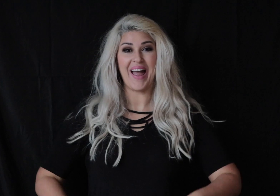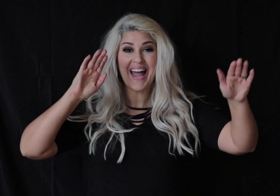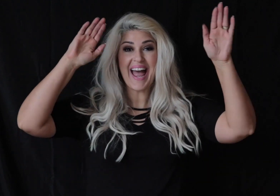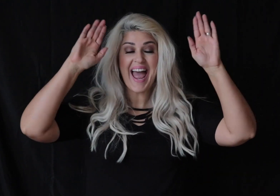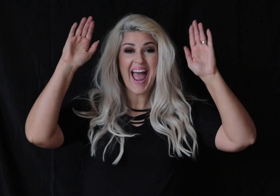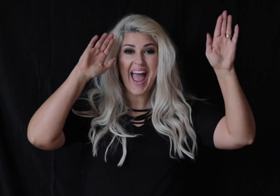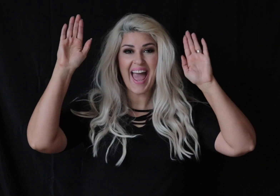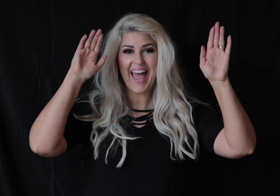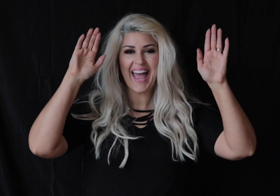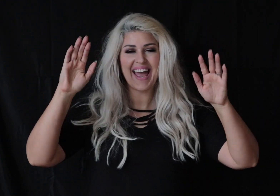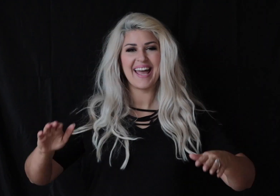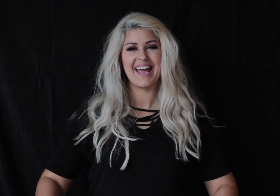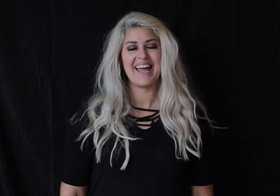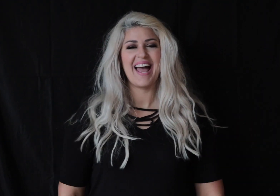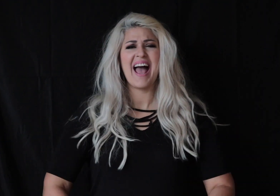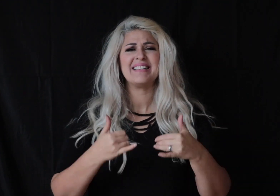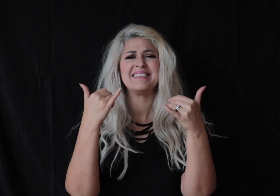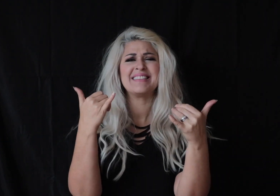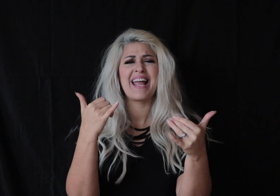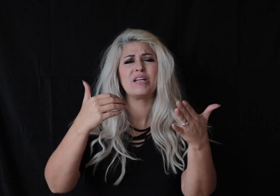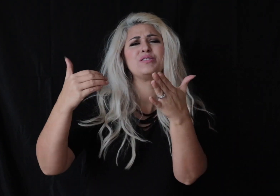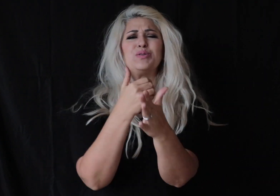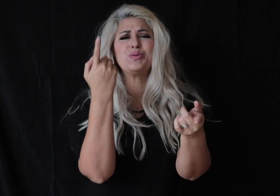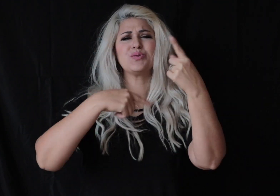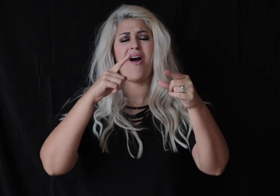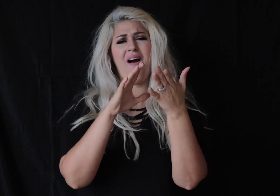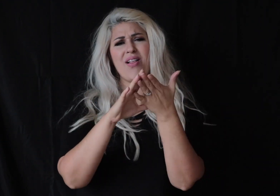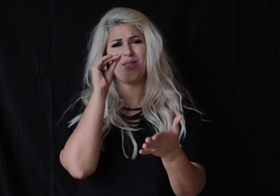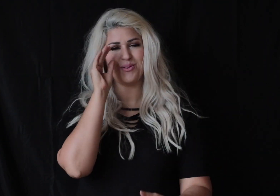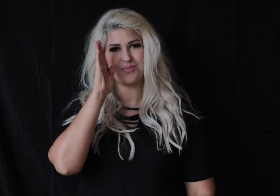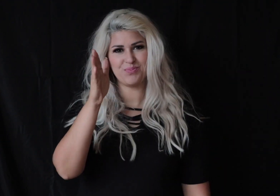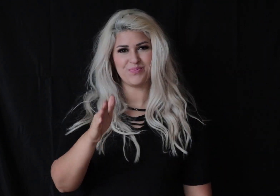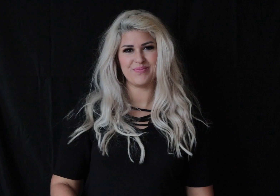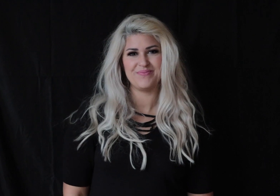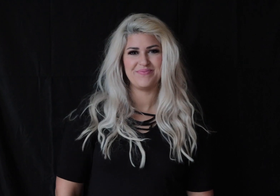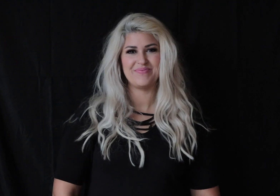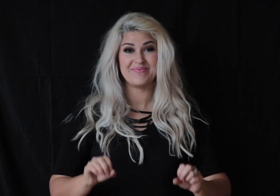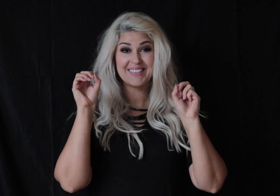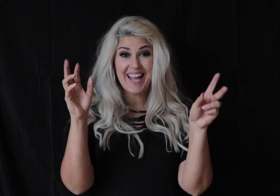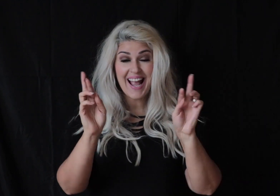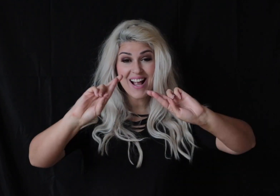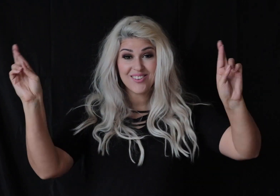Hey there my friend today you are going to learn a new sign. Are you ready?